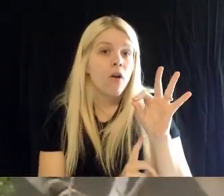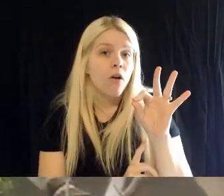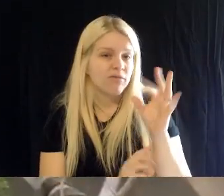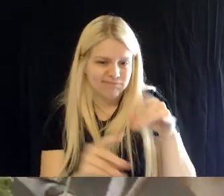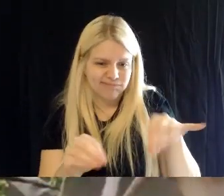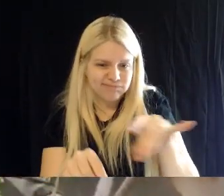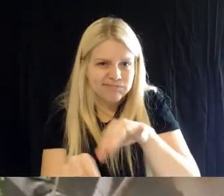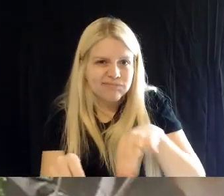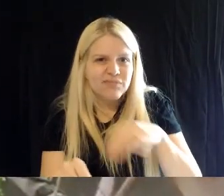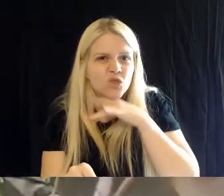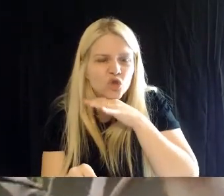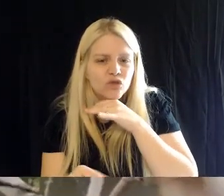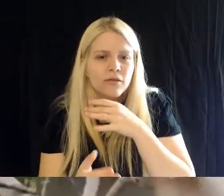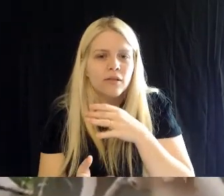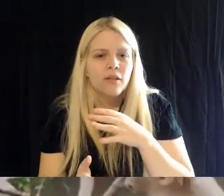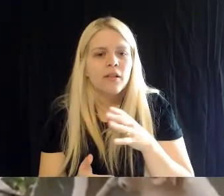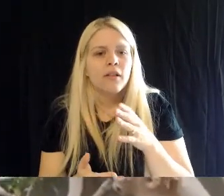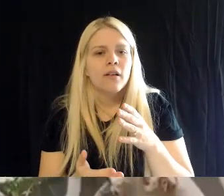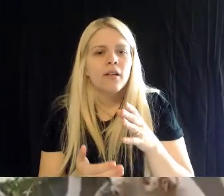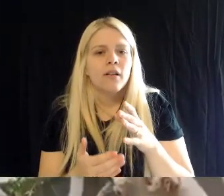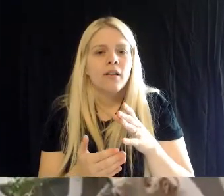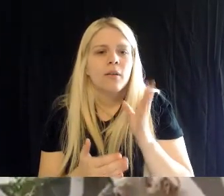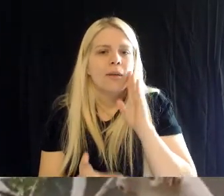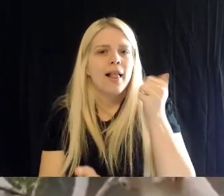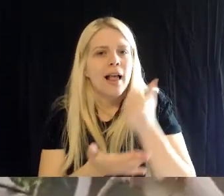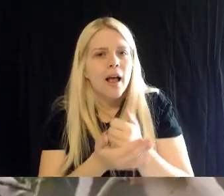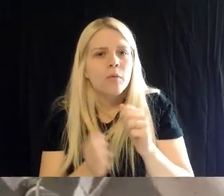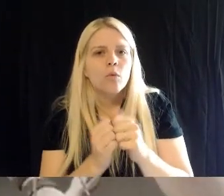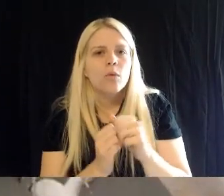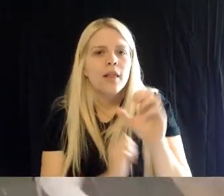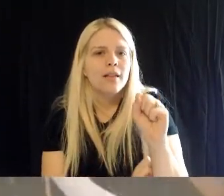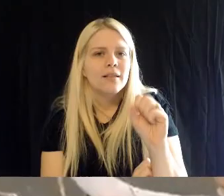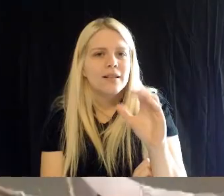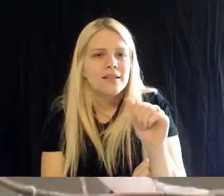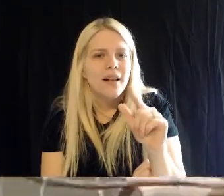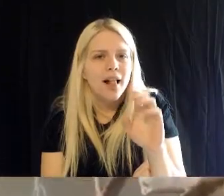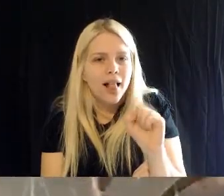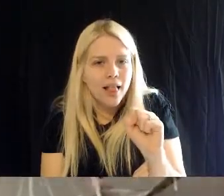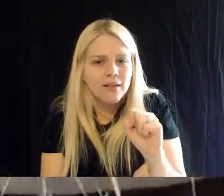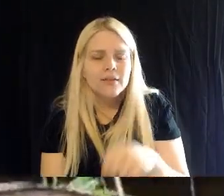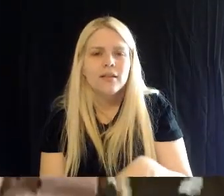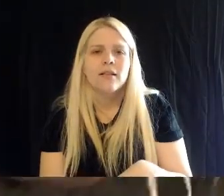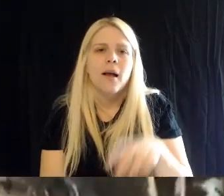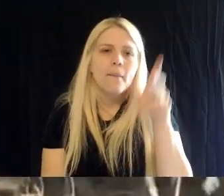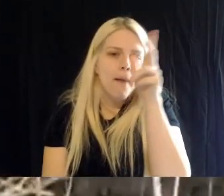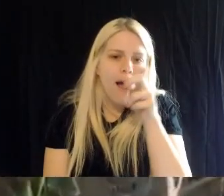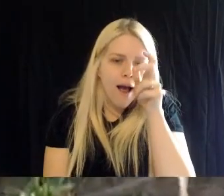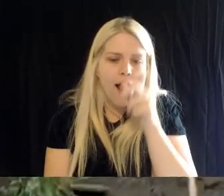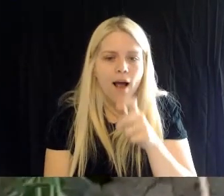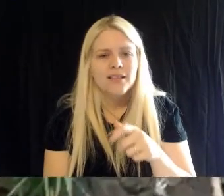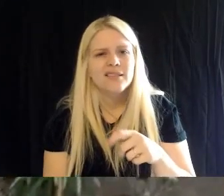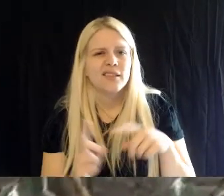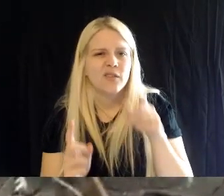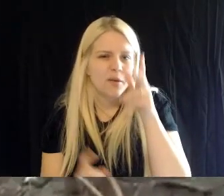like scale, and mealy bug, mites, and also some of the diseases that we kind of-